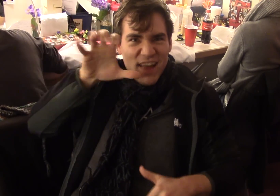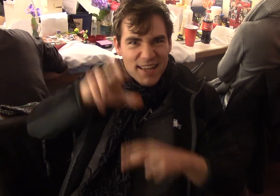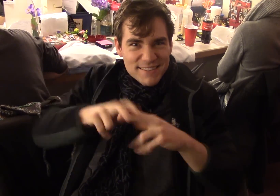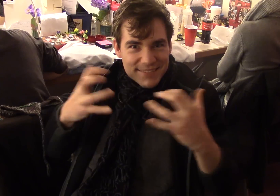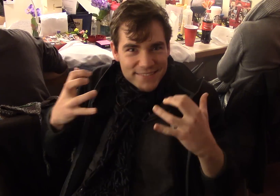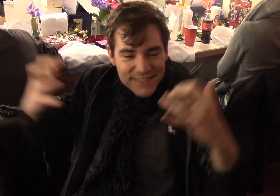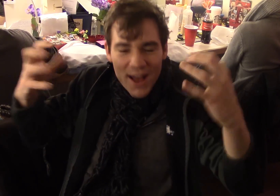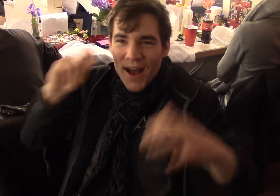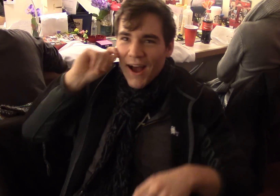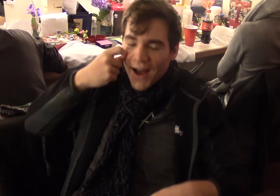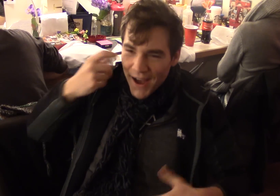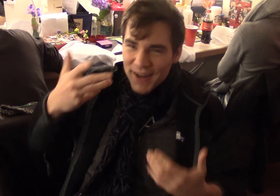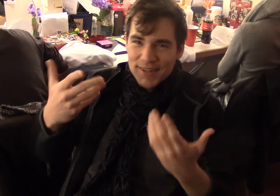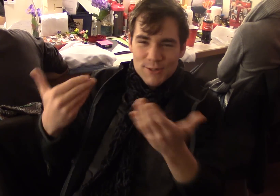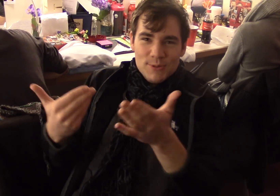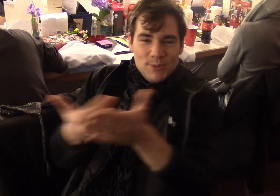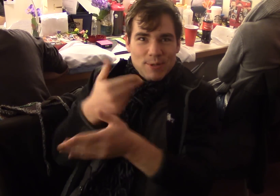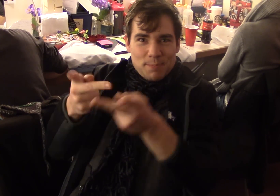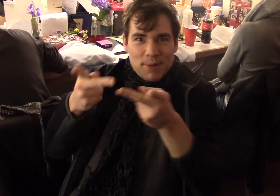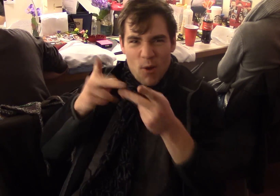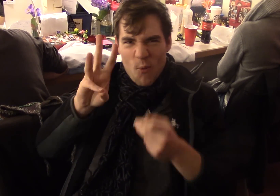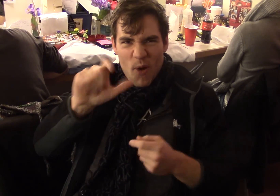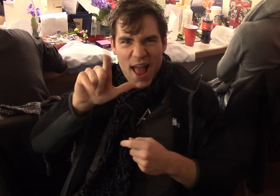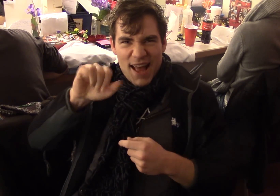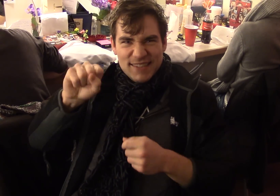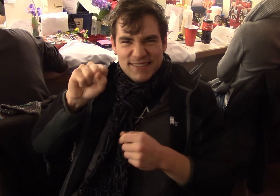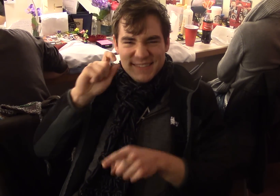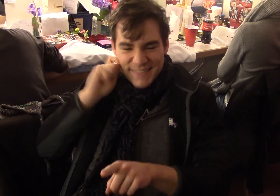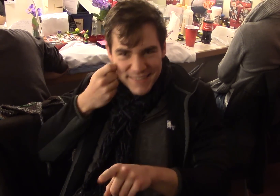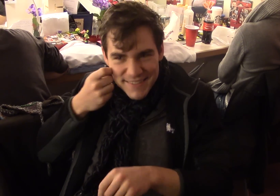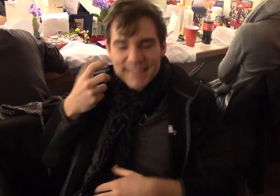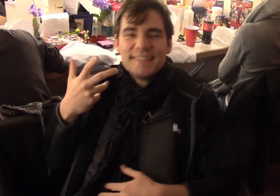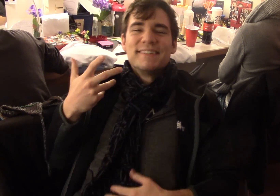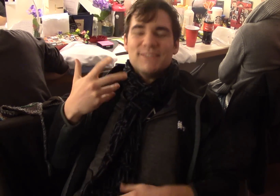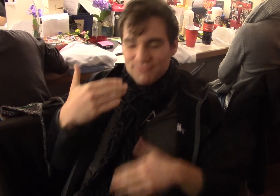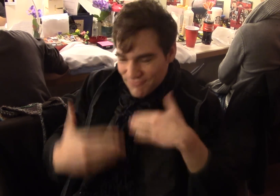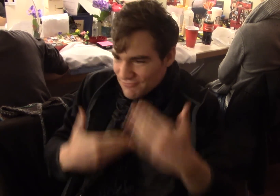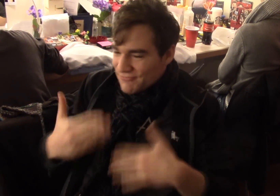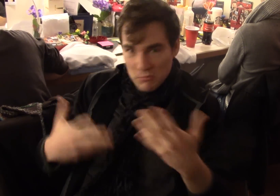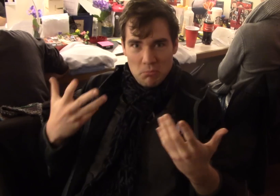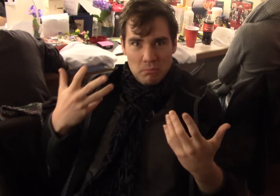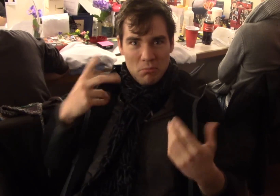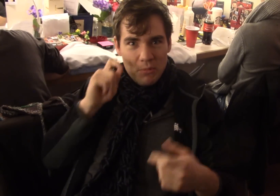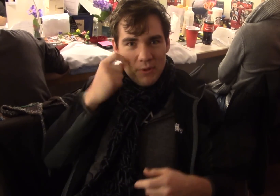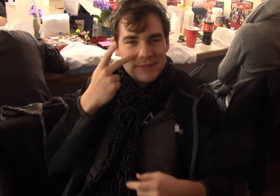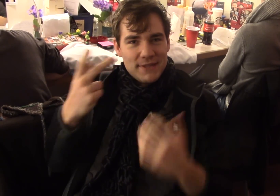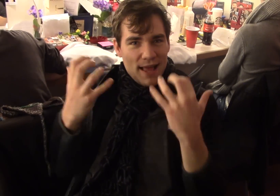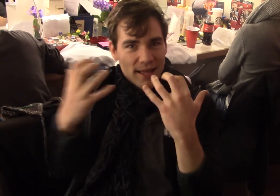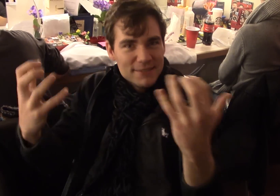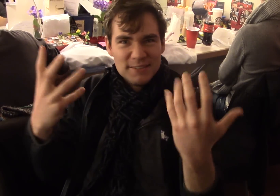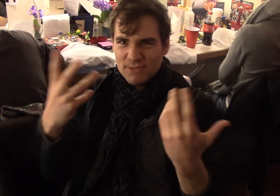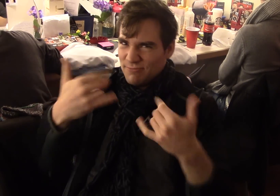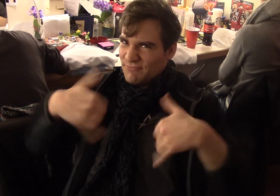500 seat stage, so that was really cool. We were in a new place, The Wallace really awesome, and that was really cool to see how the